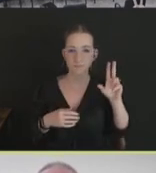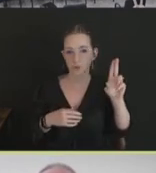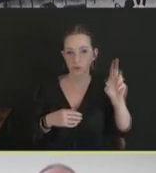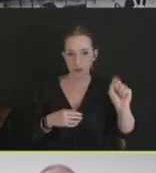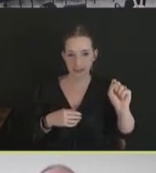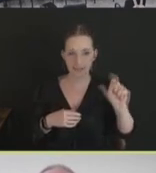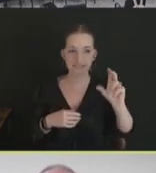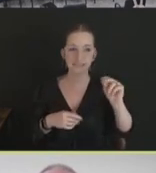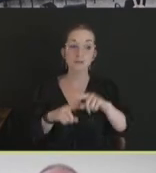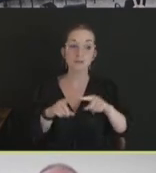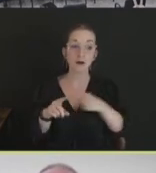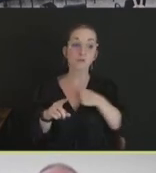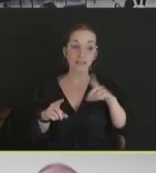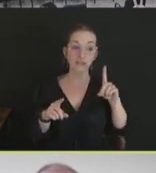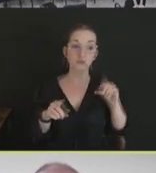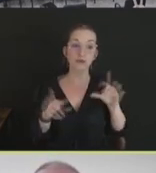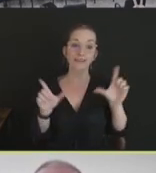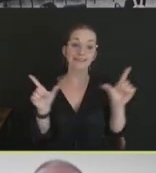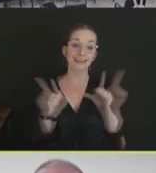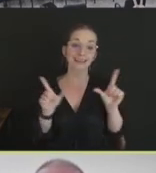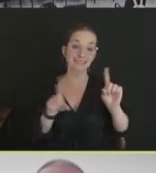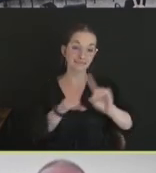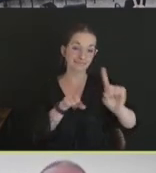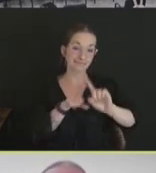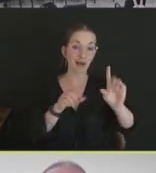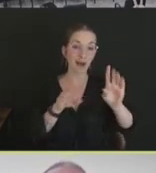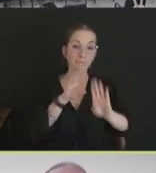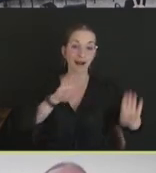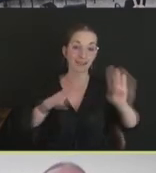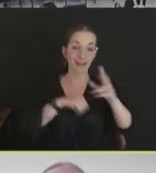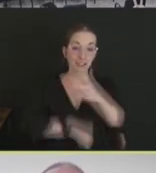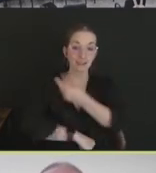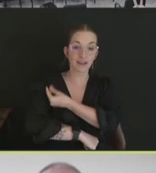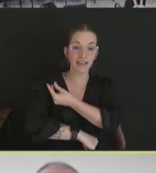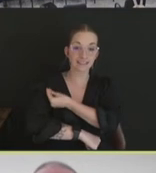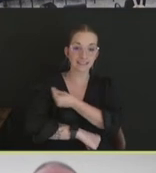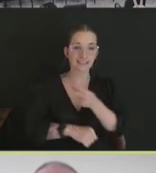with the possibility that they could be used. And we also do license them to be exported to